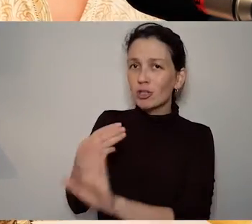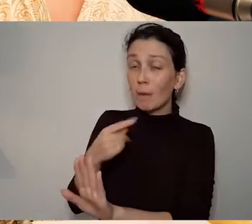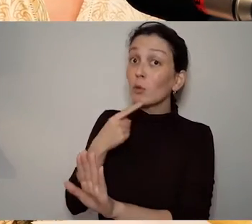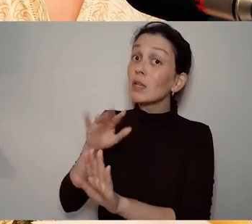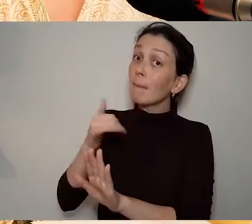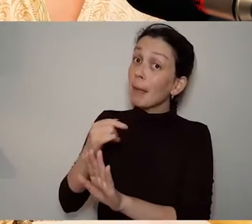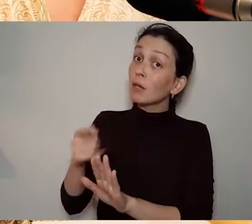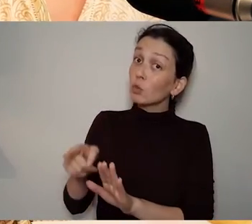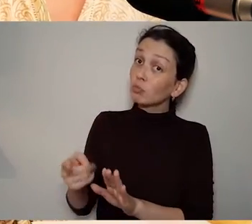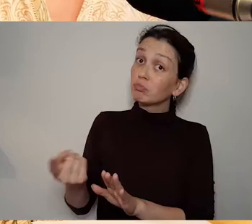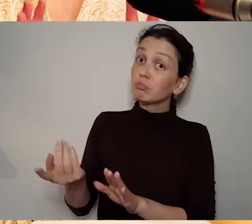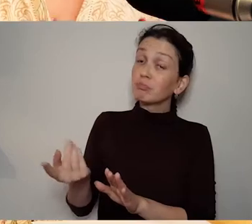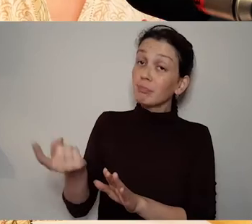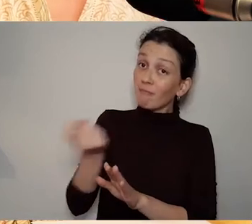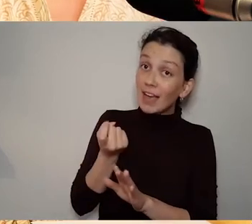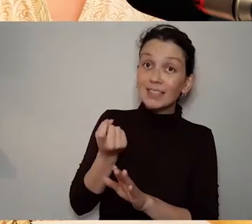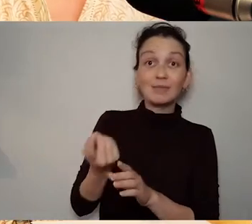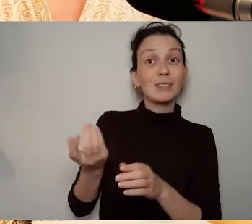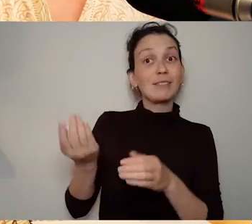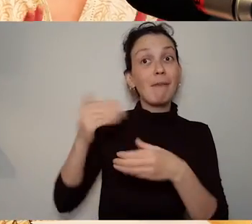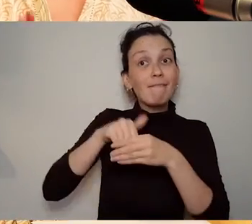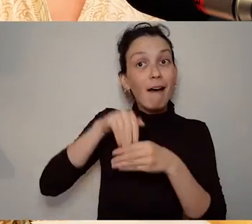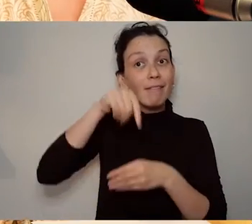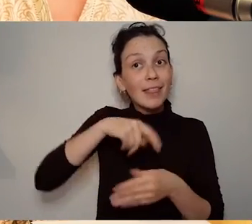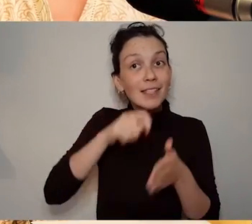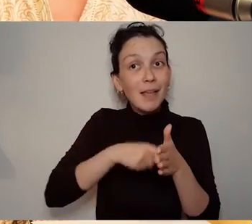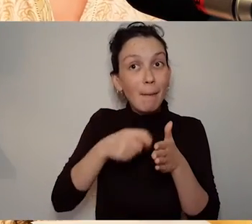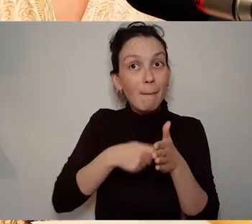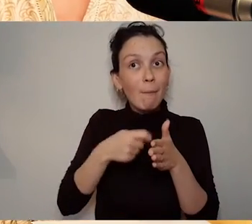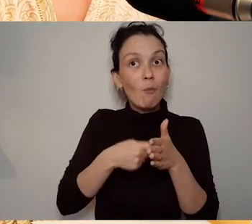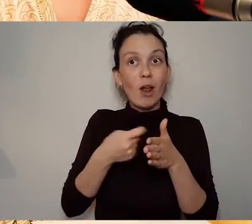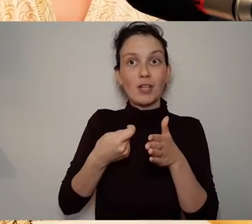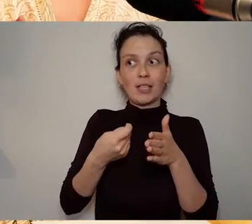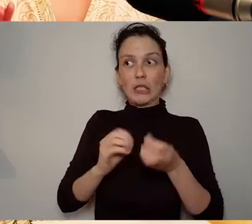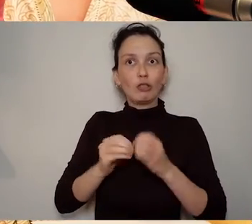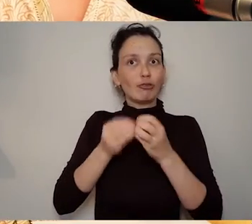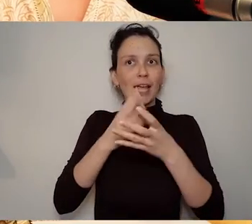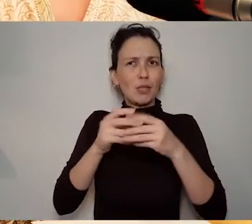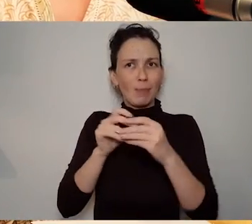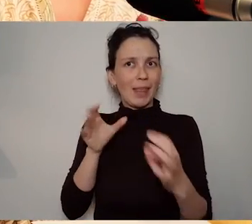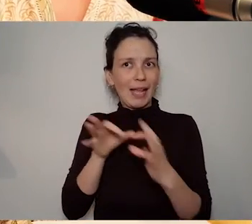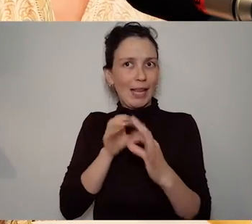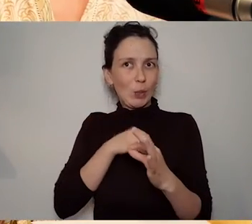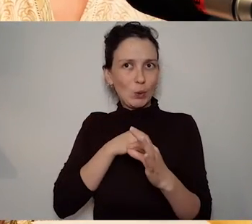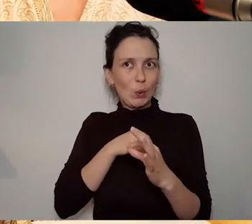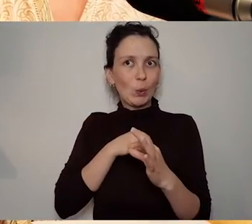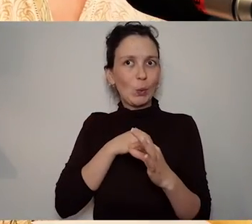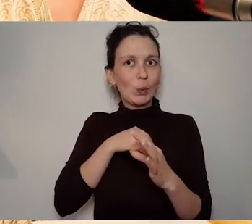I've been there just kind of in the background at the workshops where students and staff have